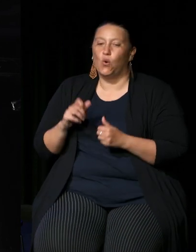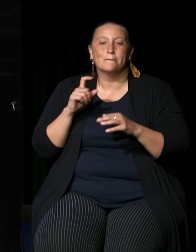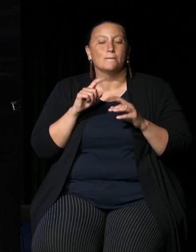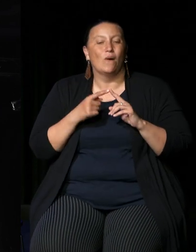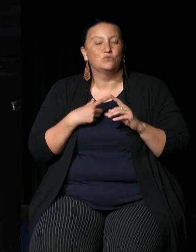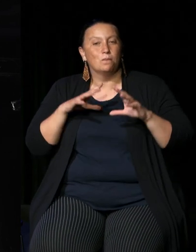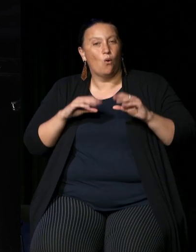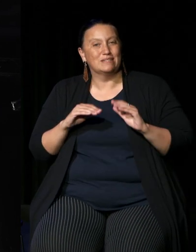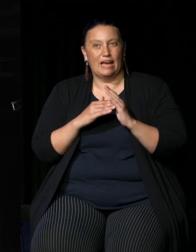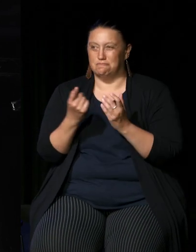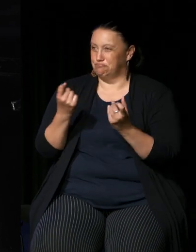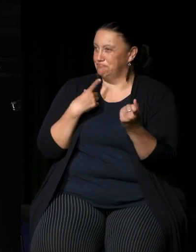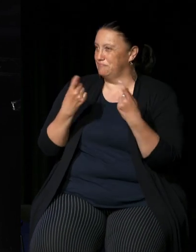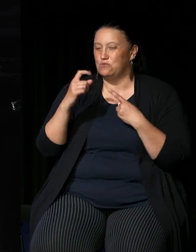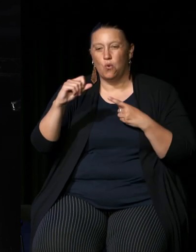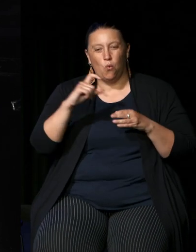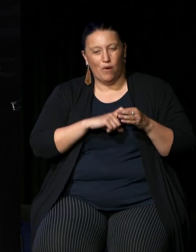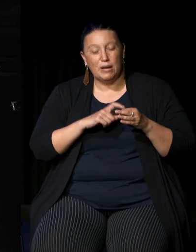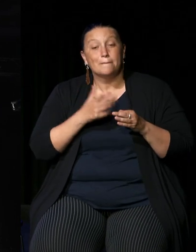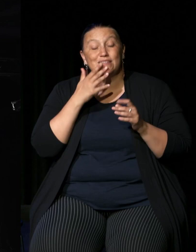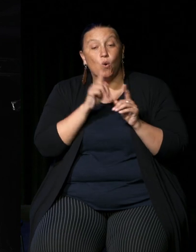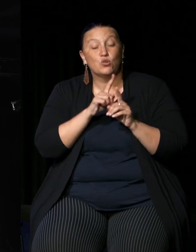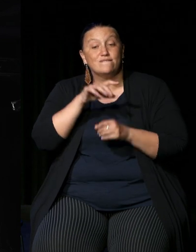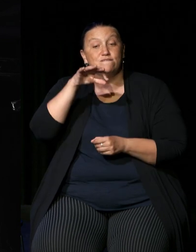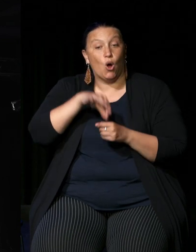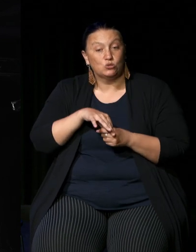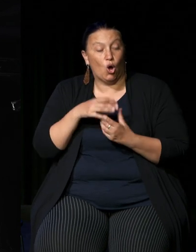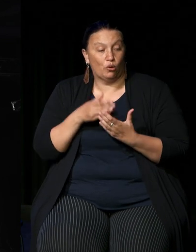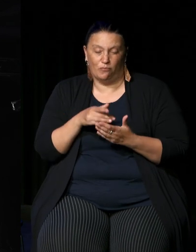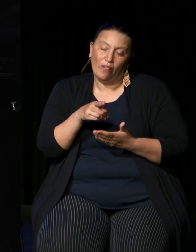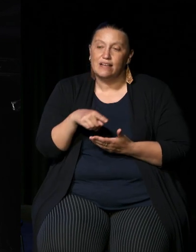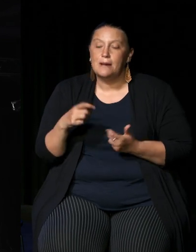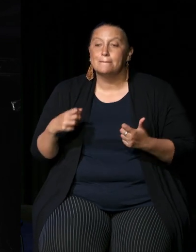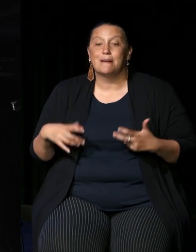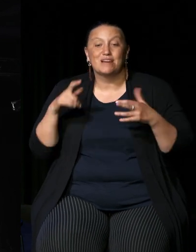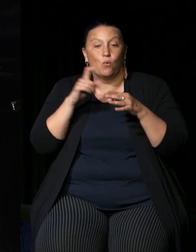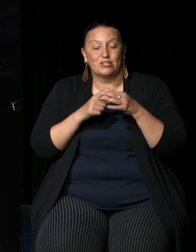that are floating in we do also want you to vote on there are a number of uh questions that that